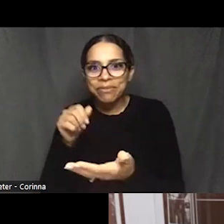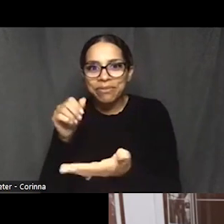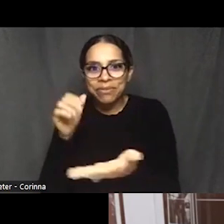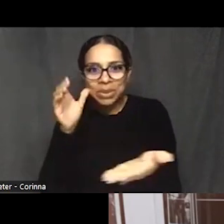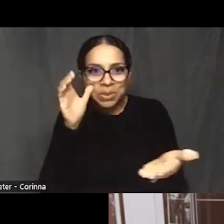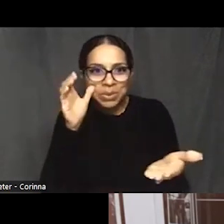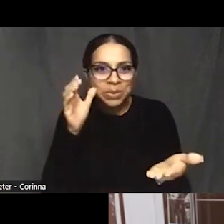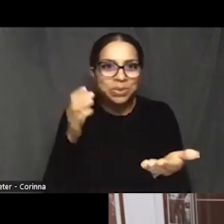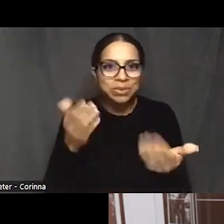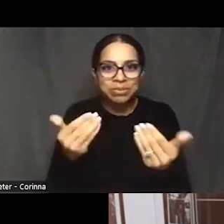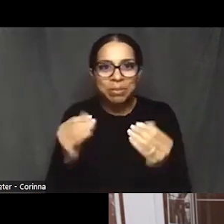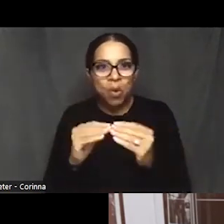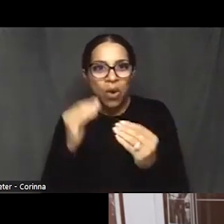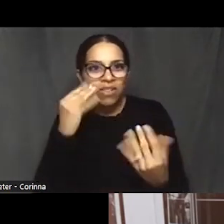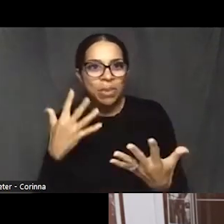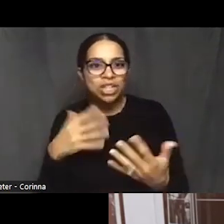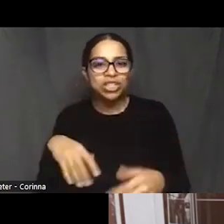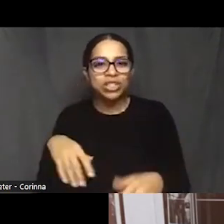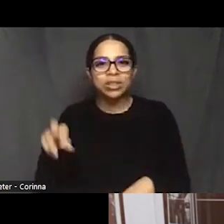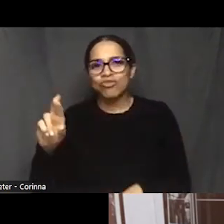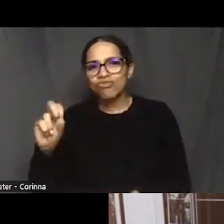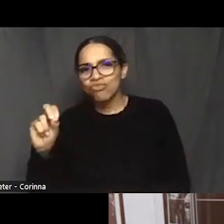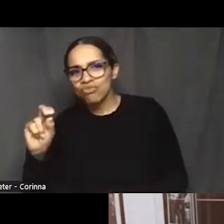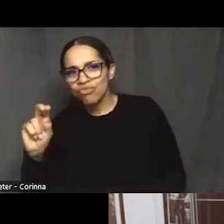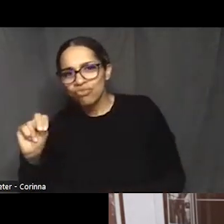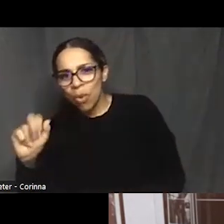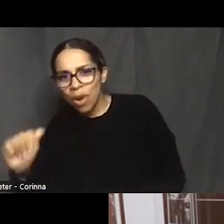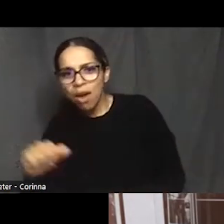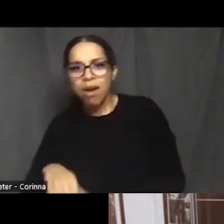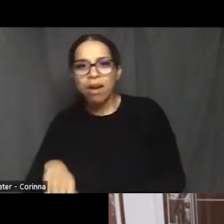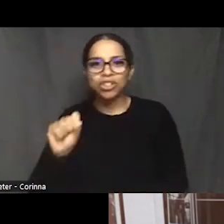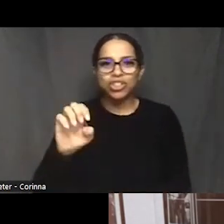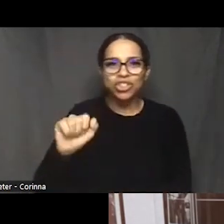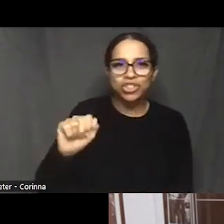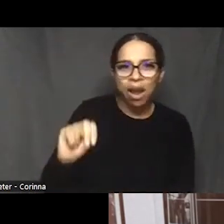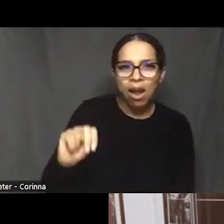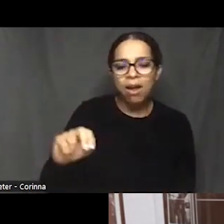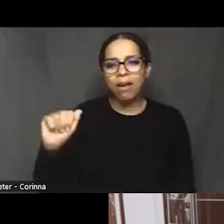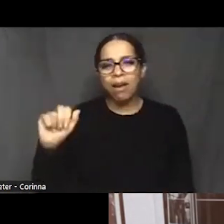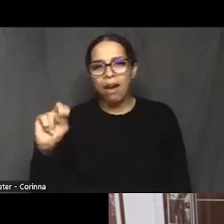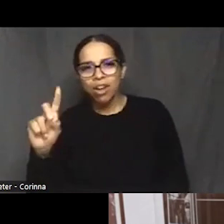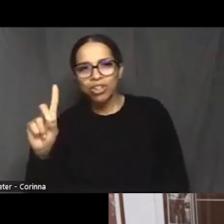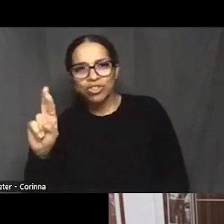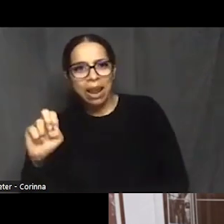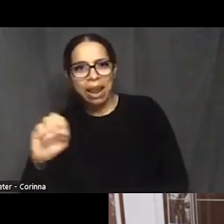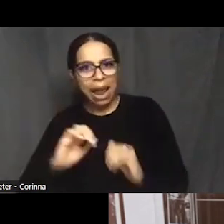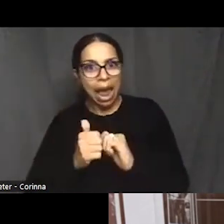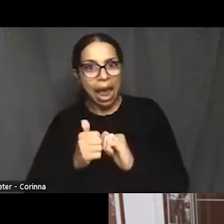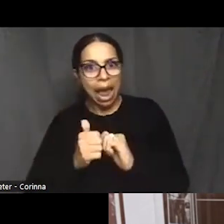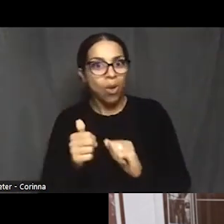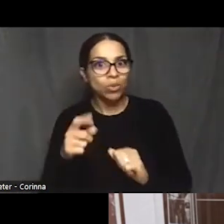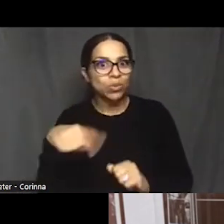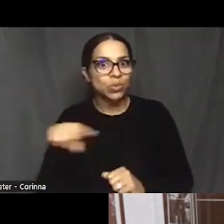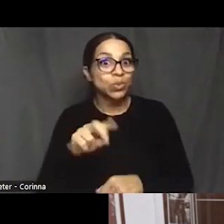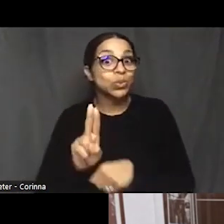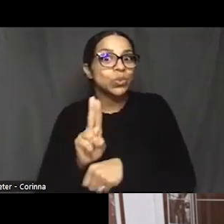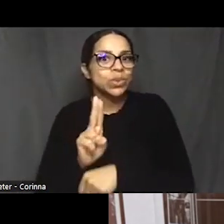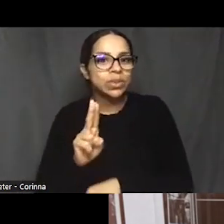and Rona are using the film to drive policy change. And if you've seen any response yet that's encouraging